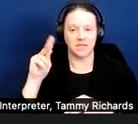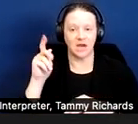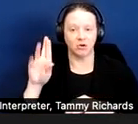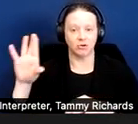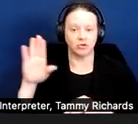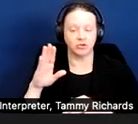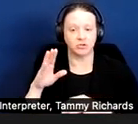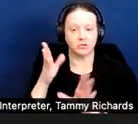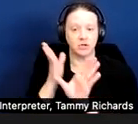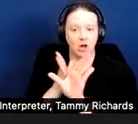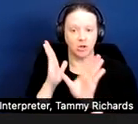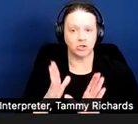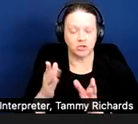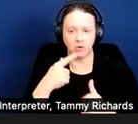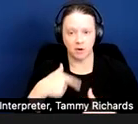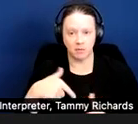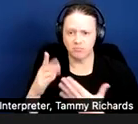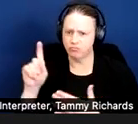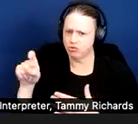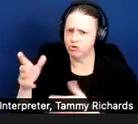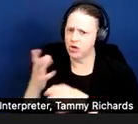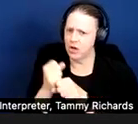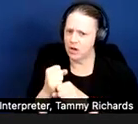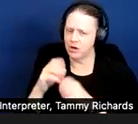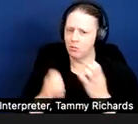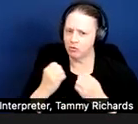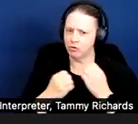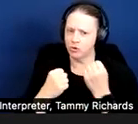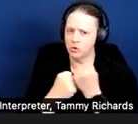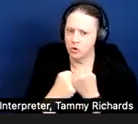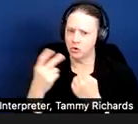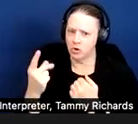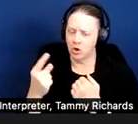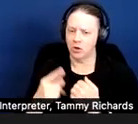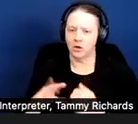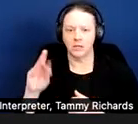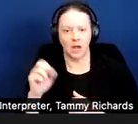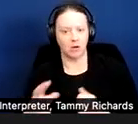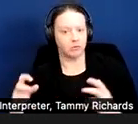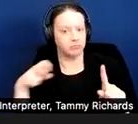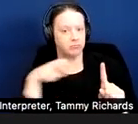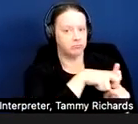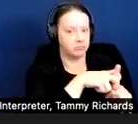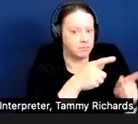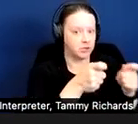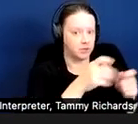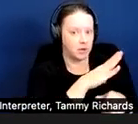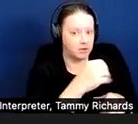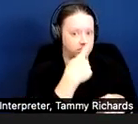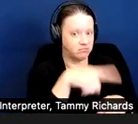that she get an emotional support dog. Taylor contacts the management company and asks if it's possible for her to have an emotional